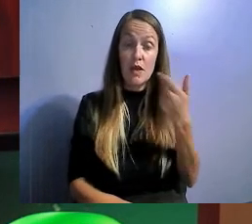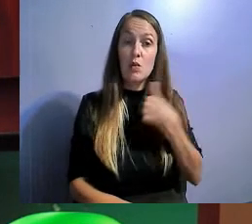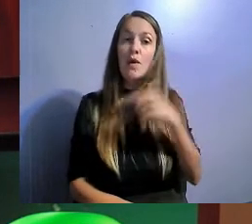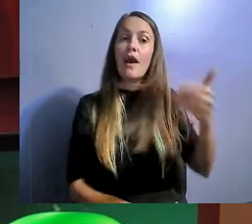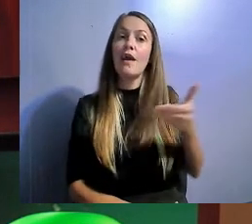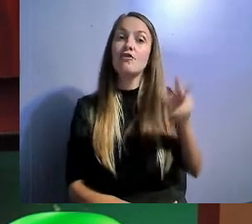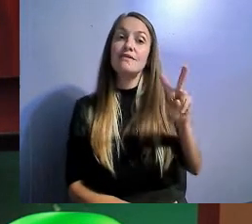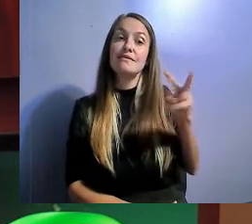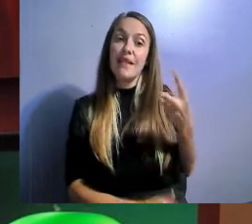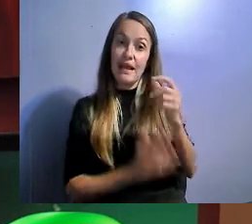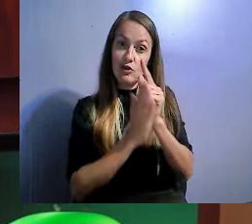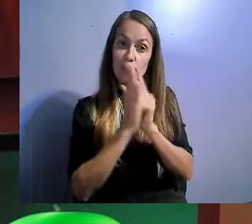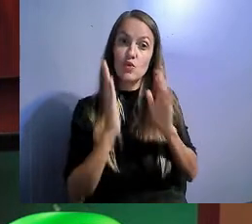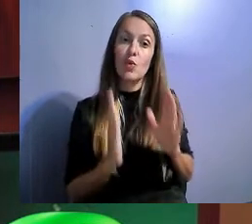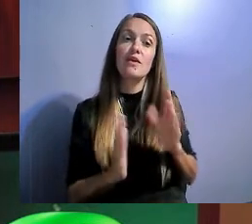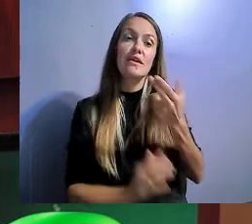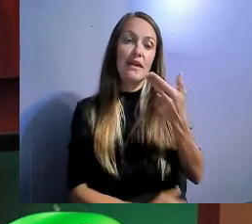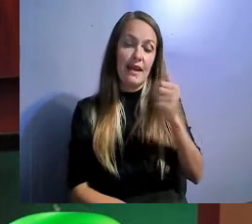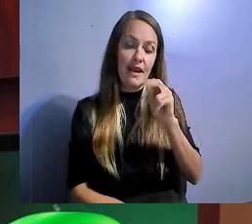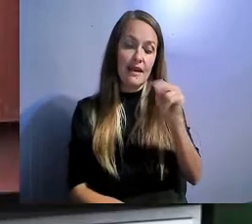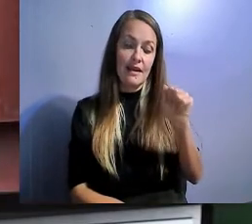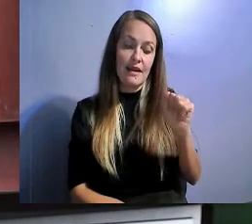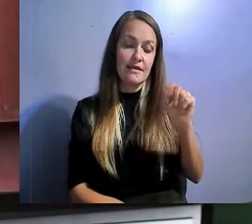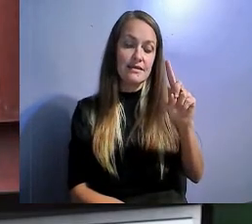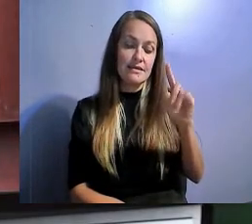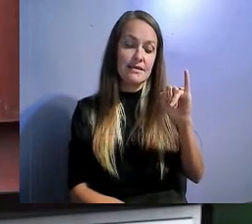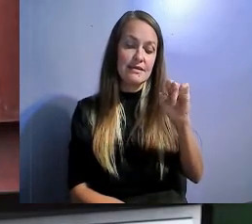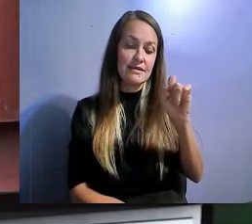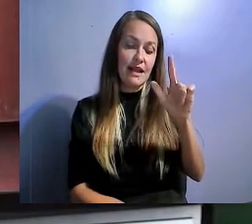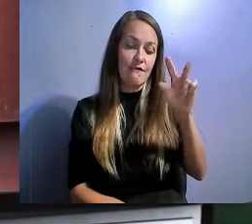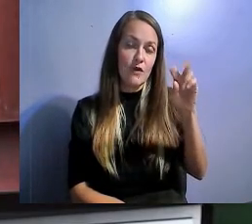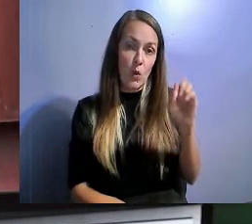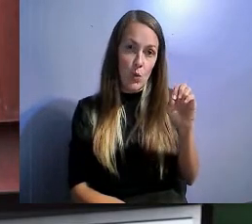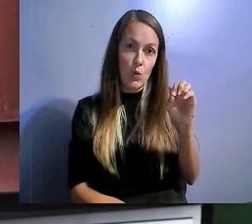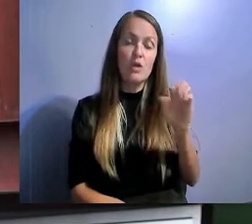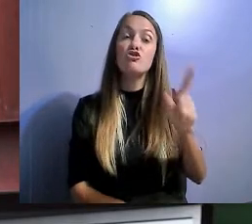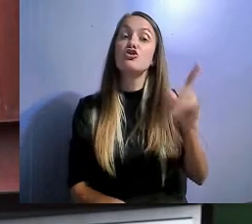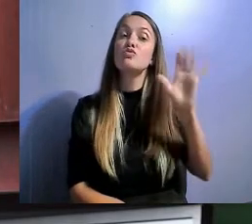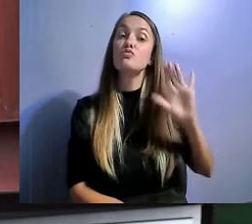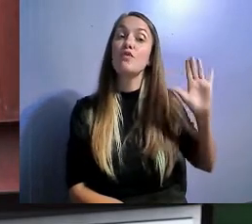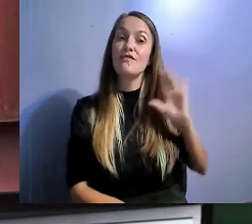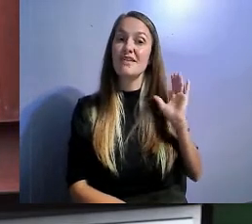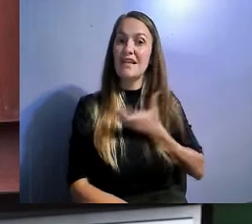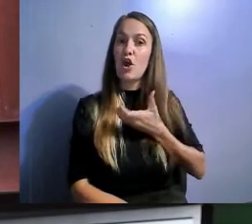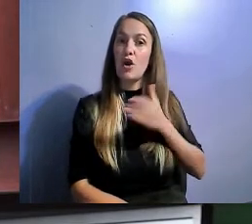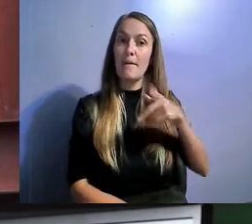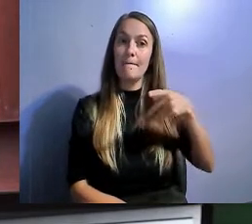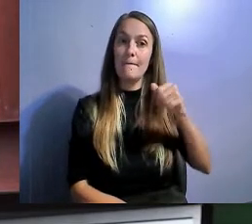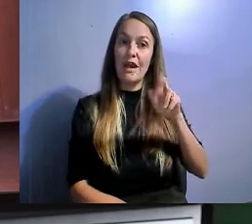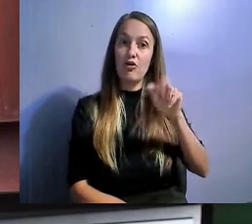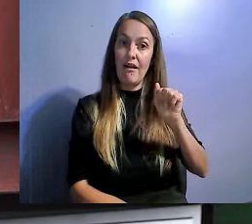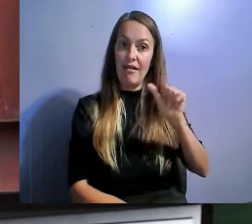She was previously our paralegal. We have also generated quite a bit of earned income over the past couple of years.